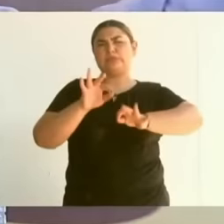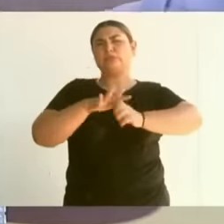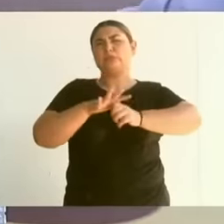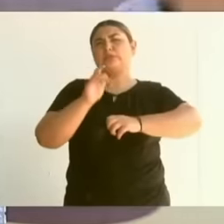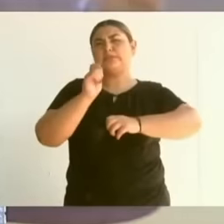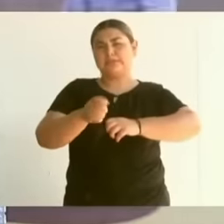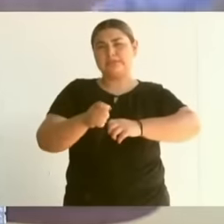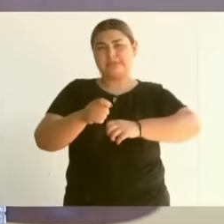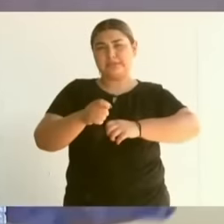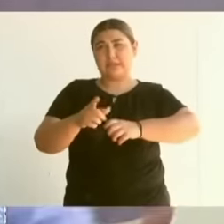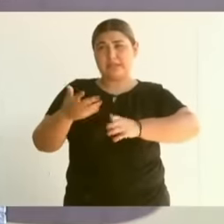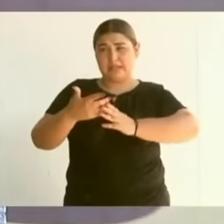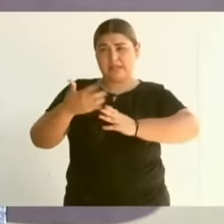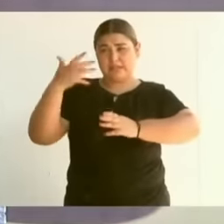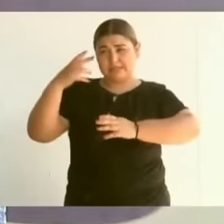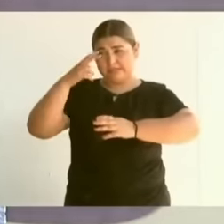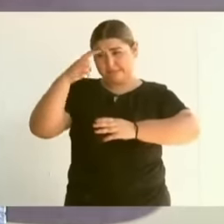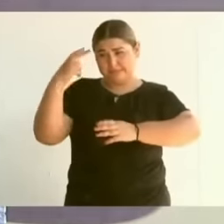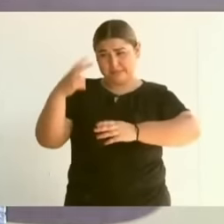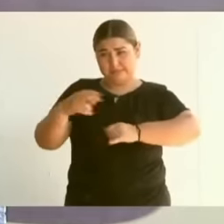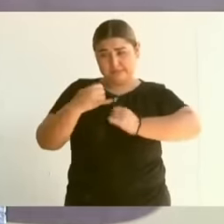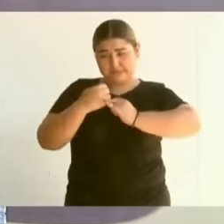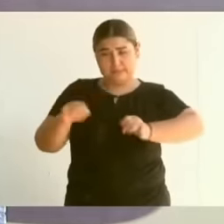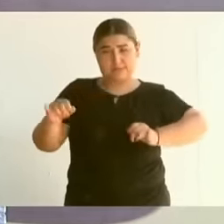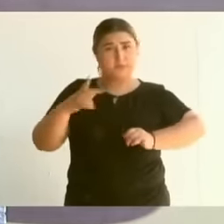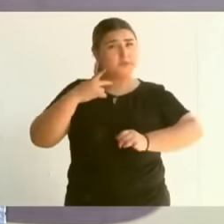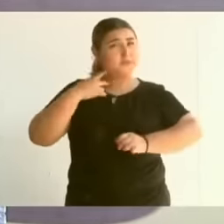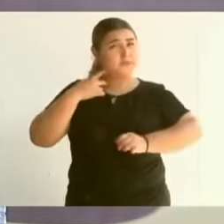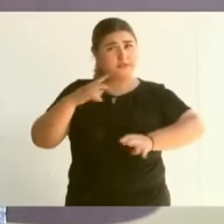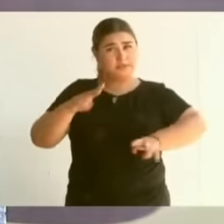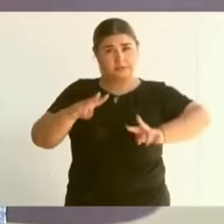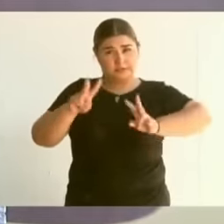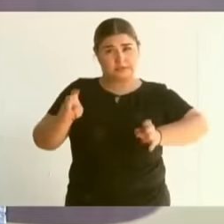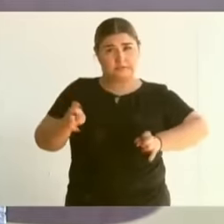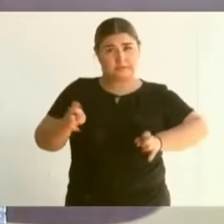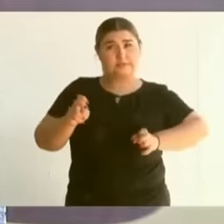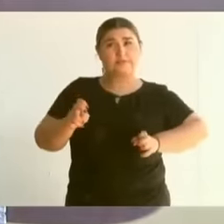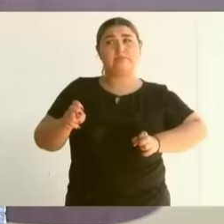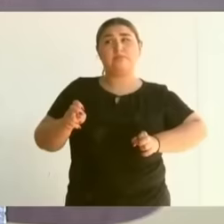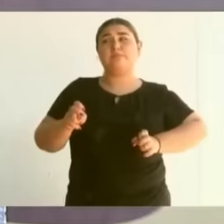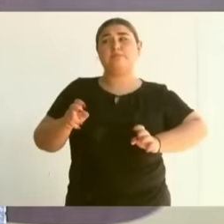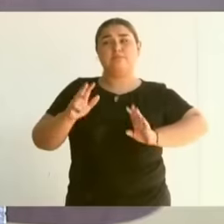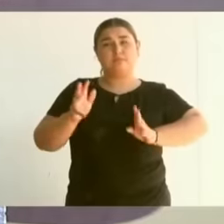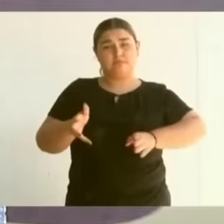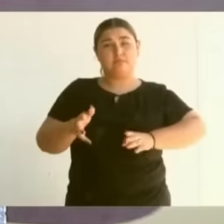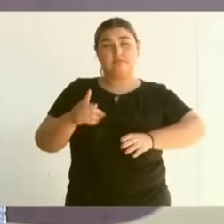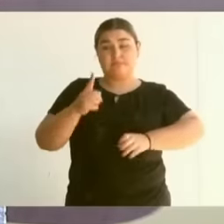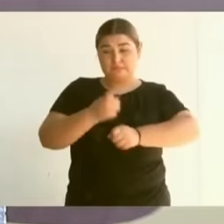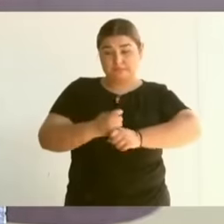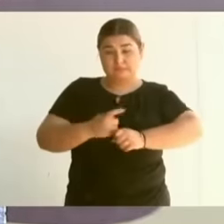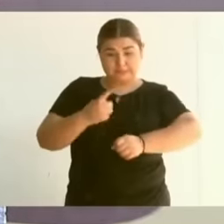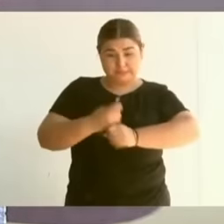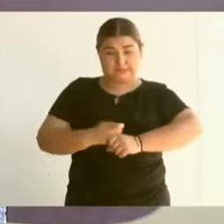Mexico achieved its political independence with its first president,